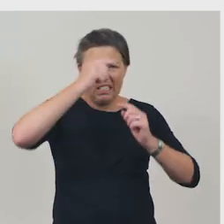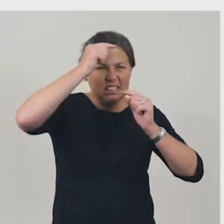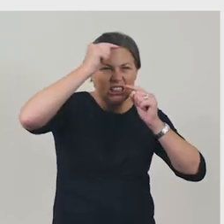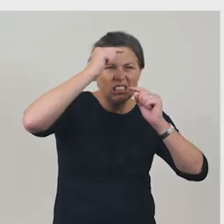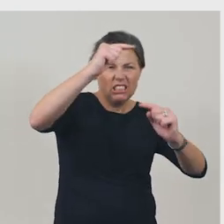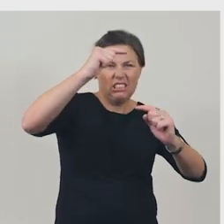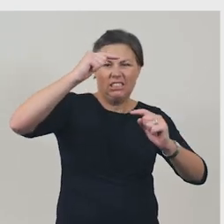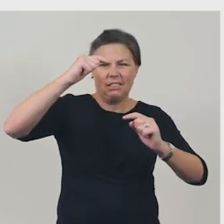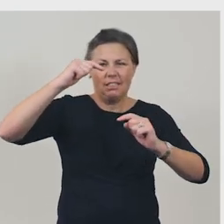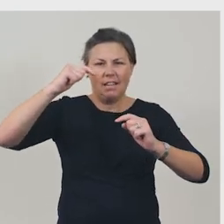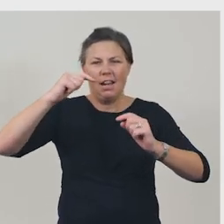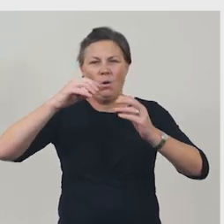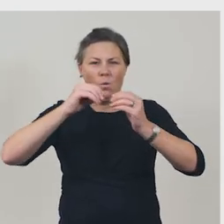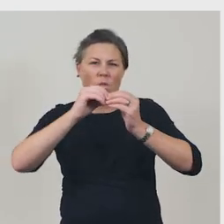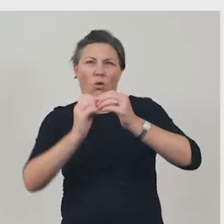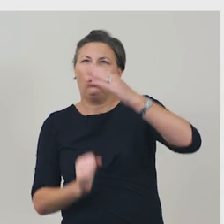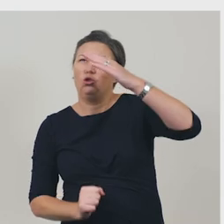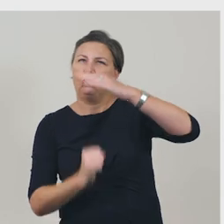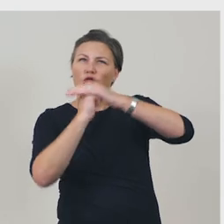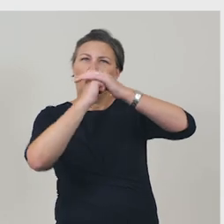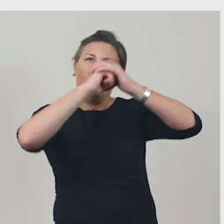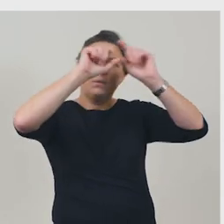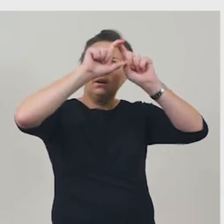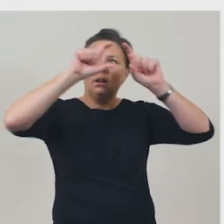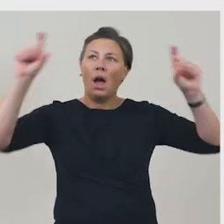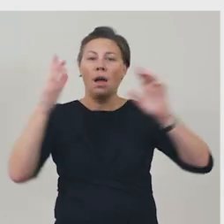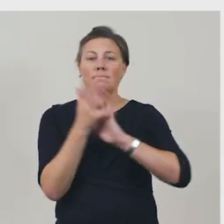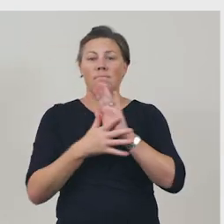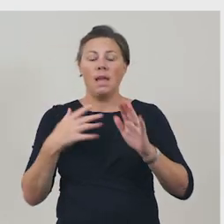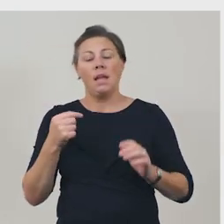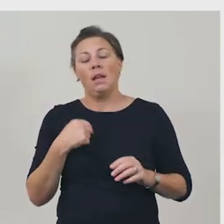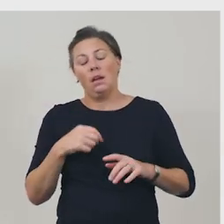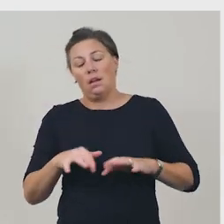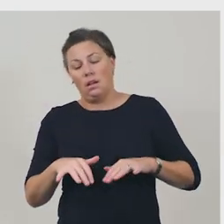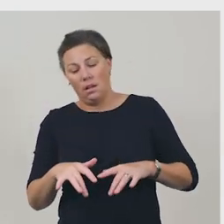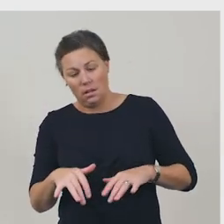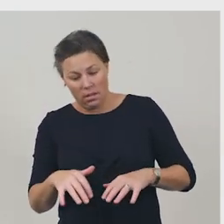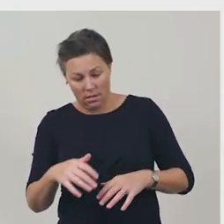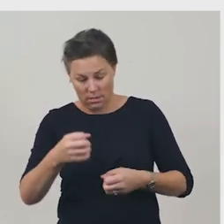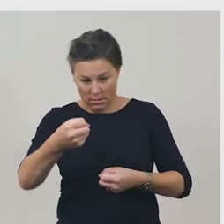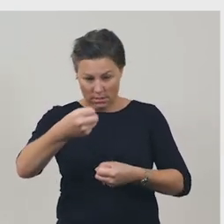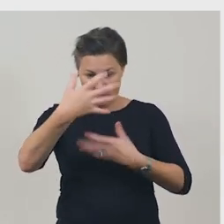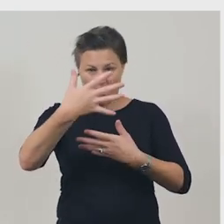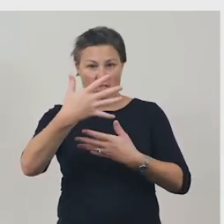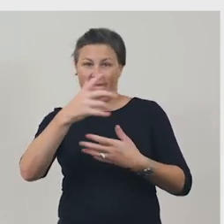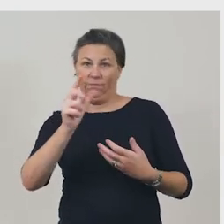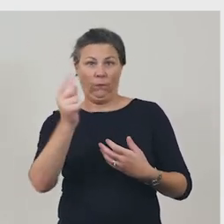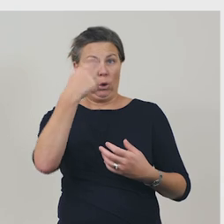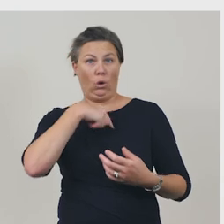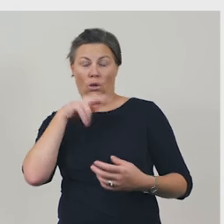and it’s in a prominent position so we notice it immediately. It uses rhyme – ‘Ginkis’ and ‘think’.